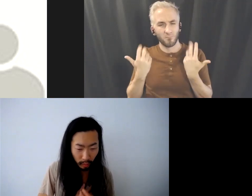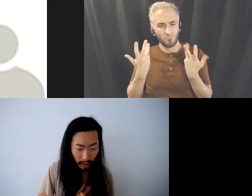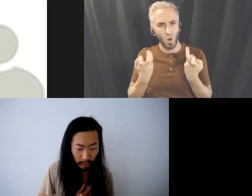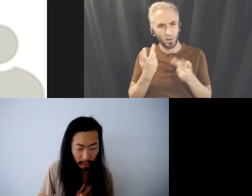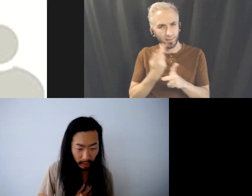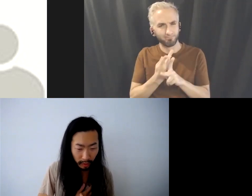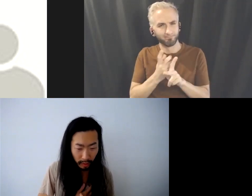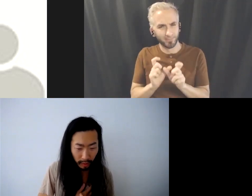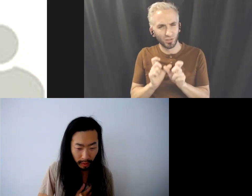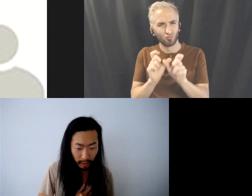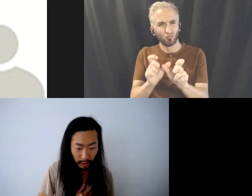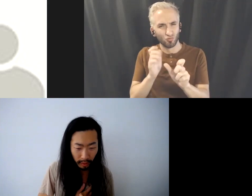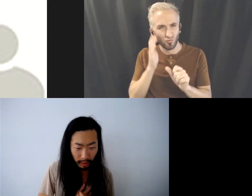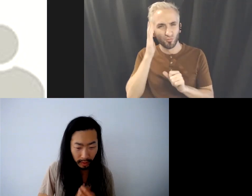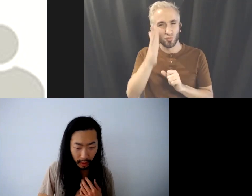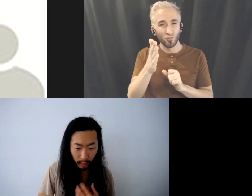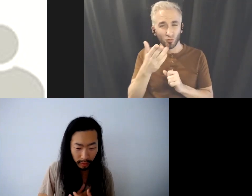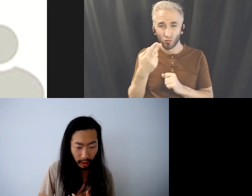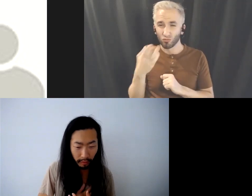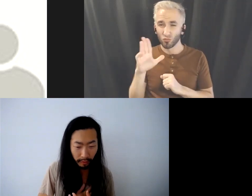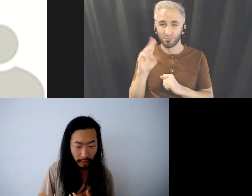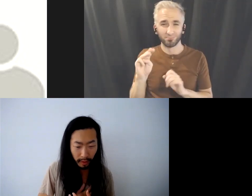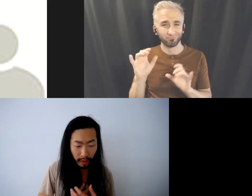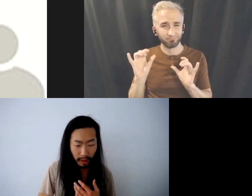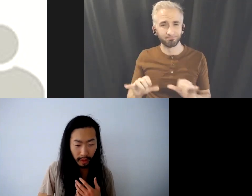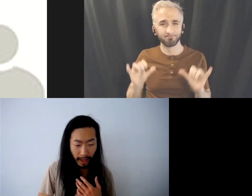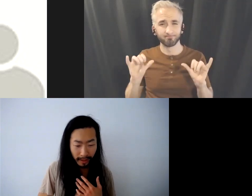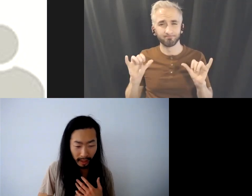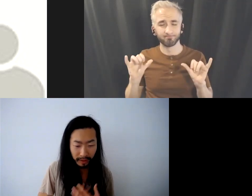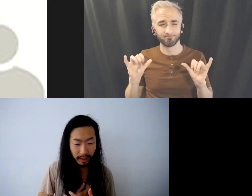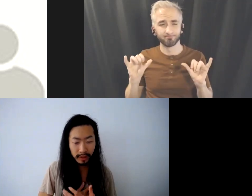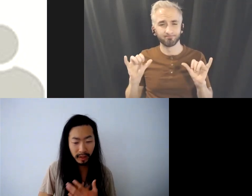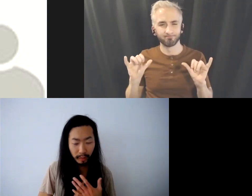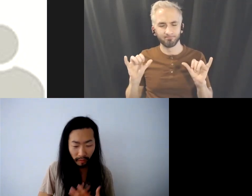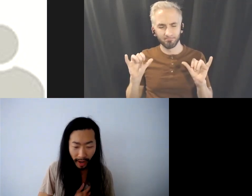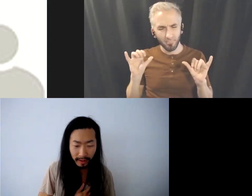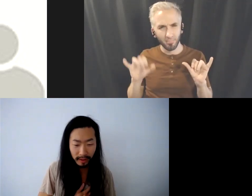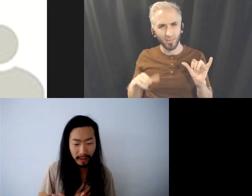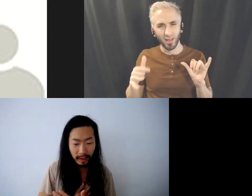human. This ego self life gives us to provide us